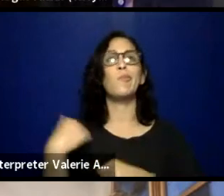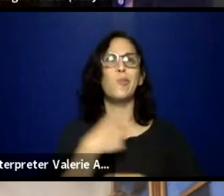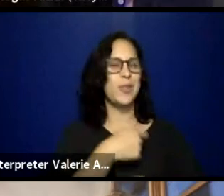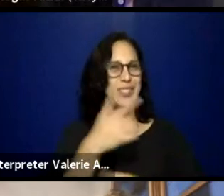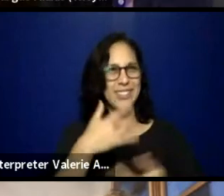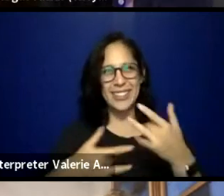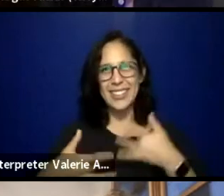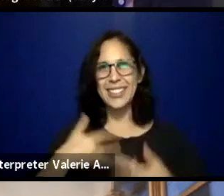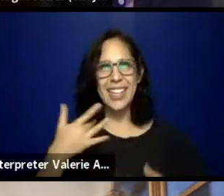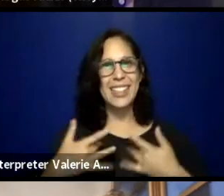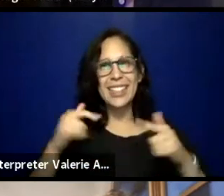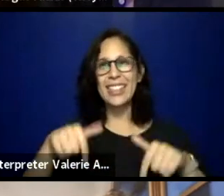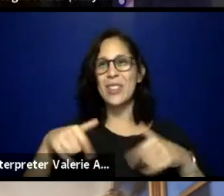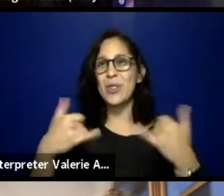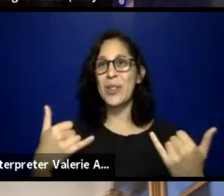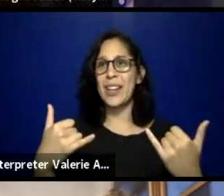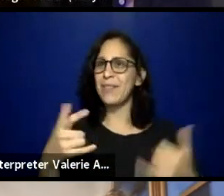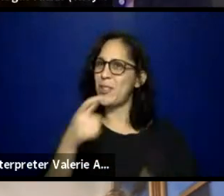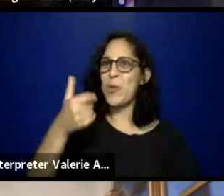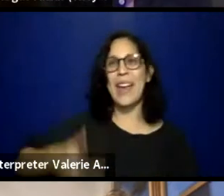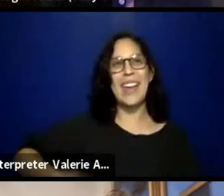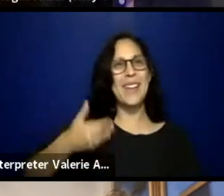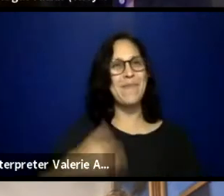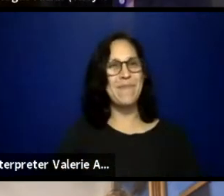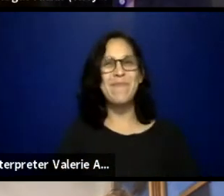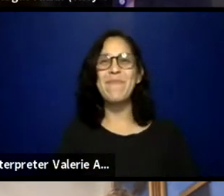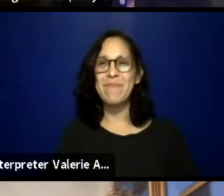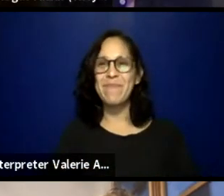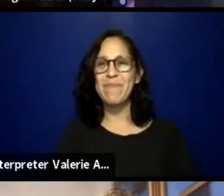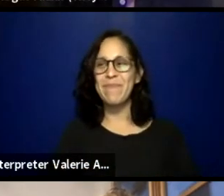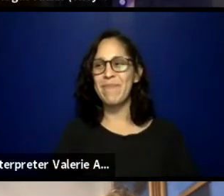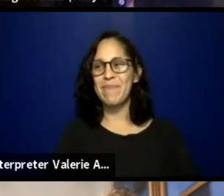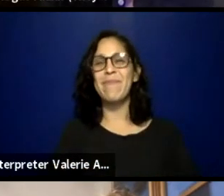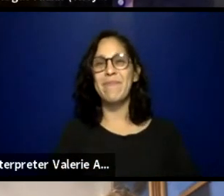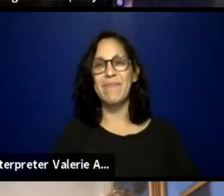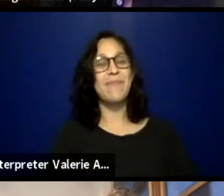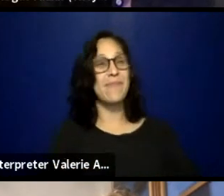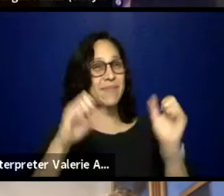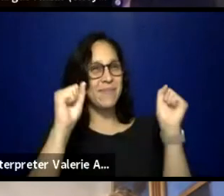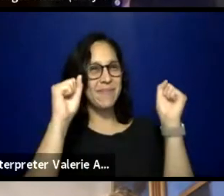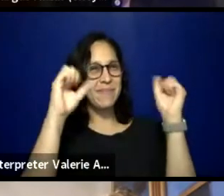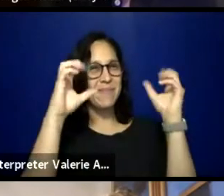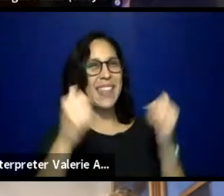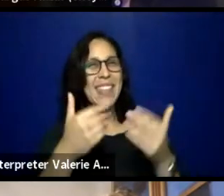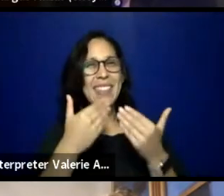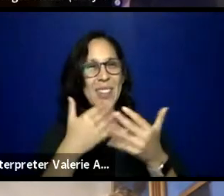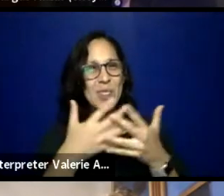and yeah, that's me. Amazing. Thank you so much, CJ.